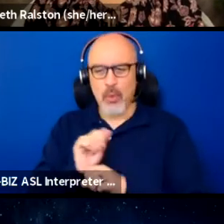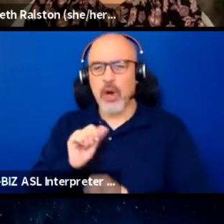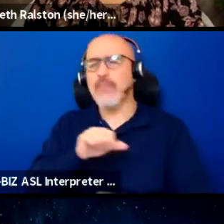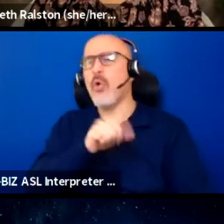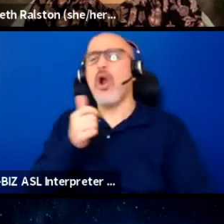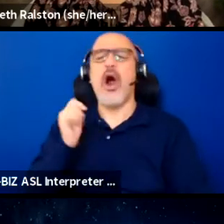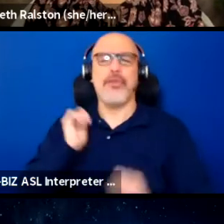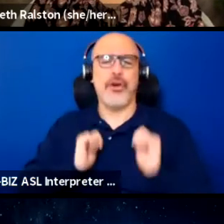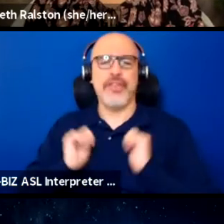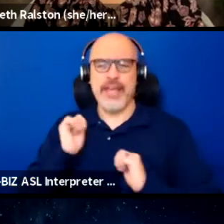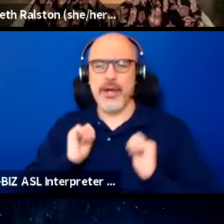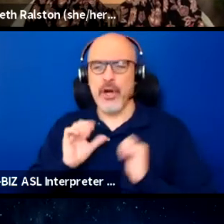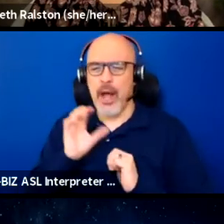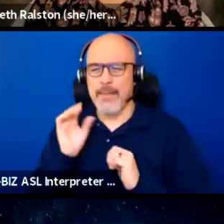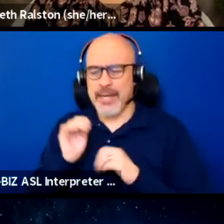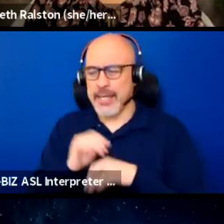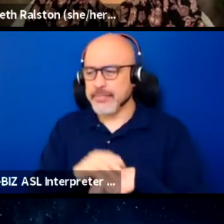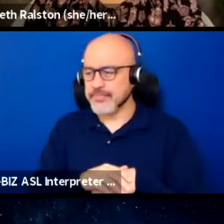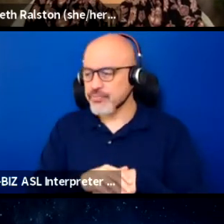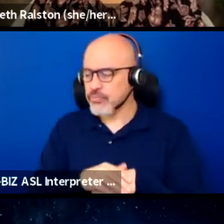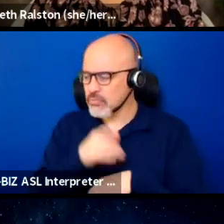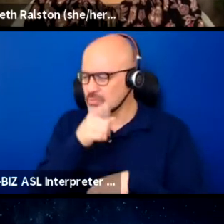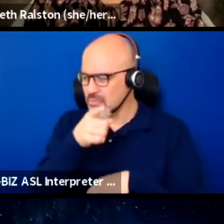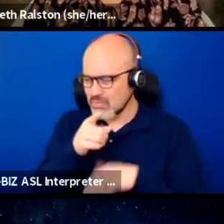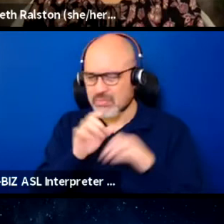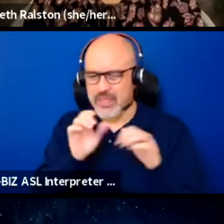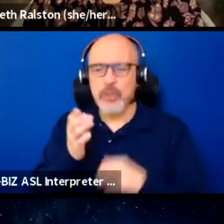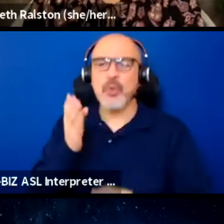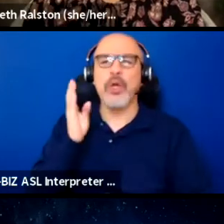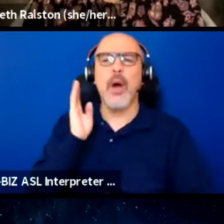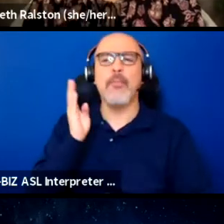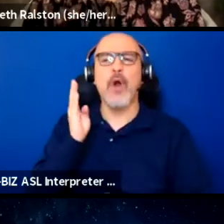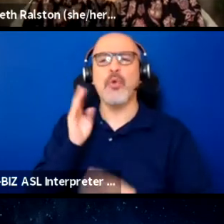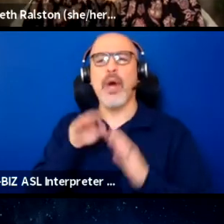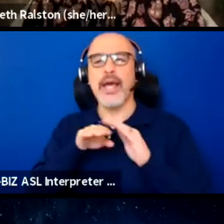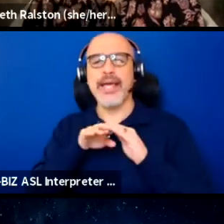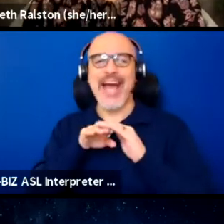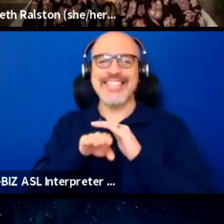and they were doing a Broadway accessible class